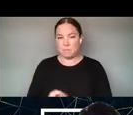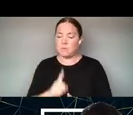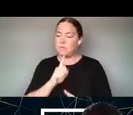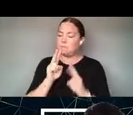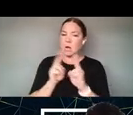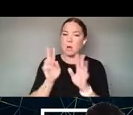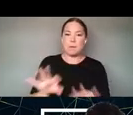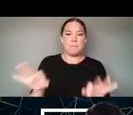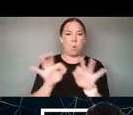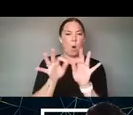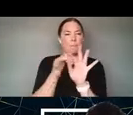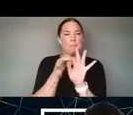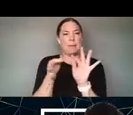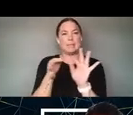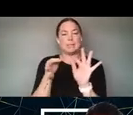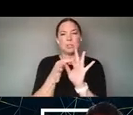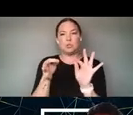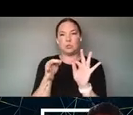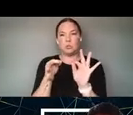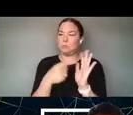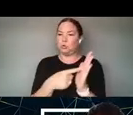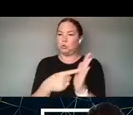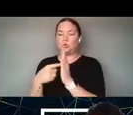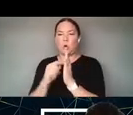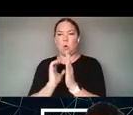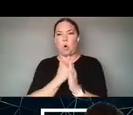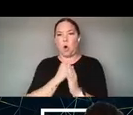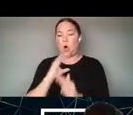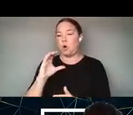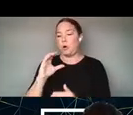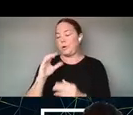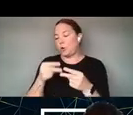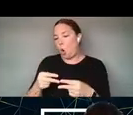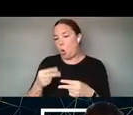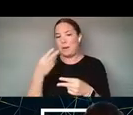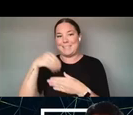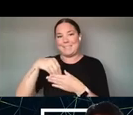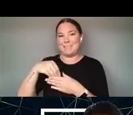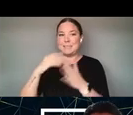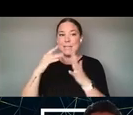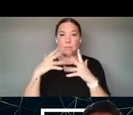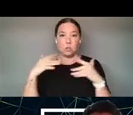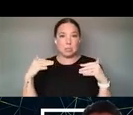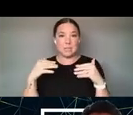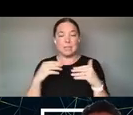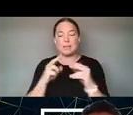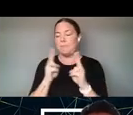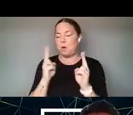OF HIGHLIGHT OUR CODE AND DIVERSITY AND WE HAVE A VERY COMMUNITY FOCUSED OUTLOOK. SO IF WE FEEL